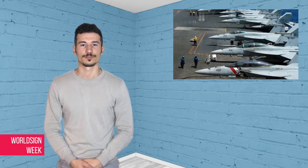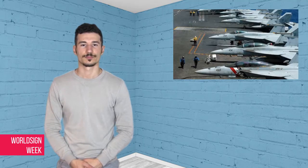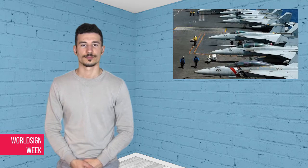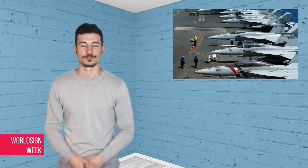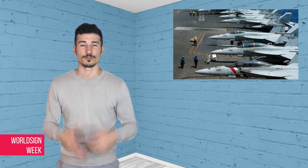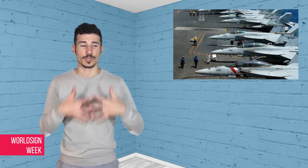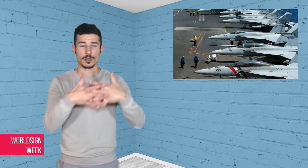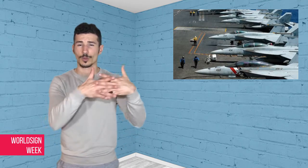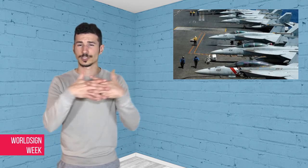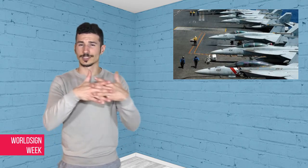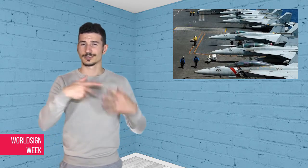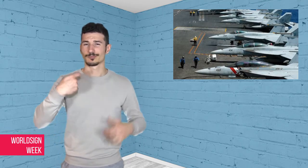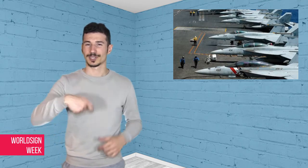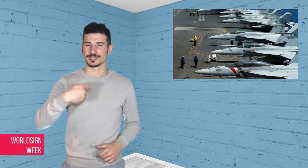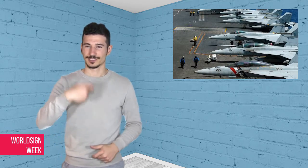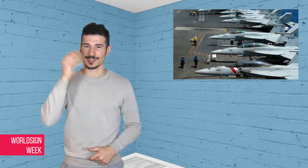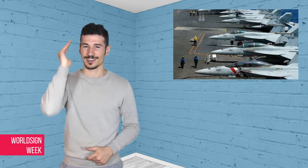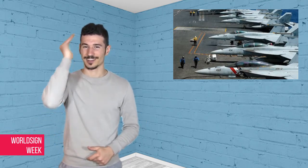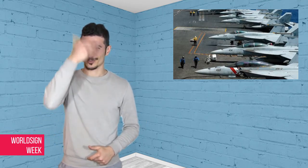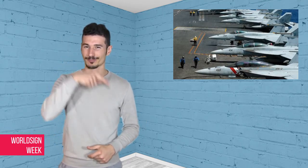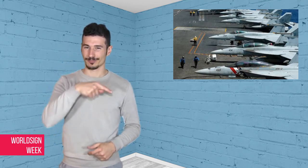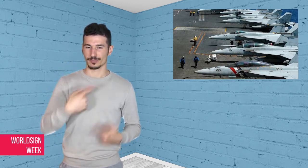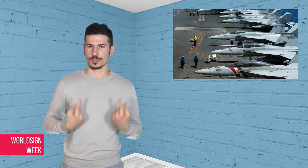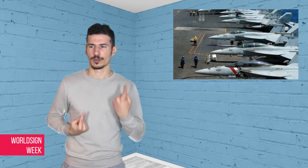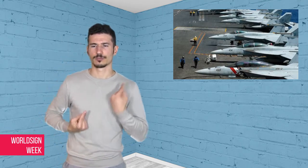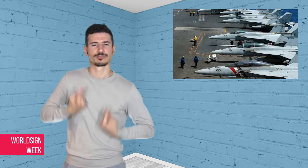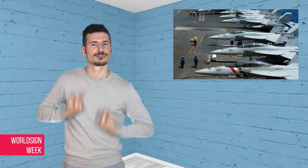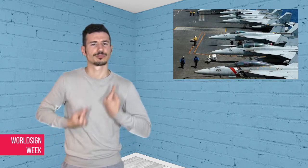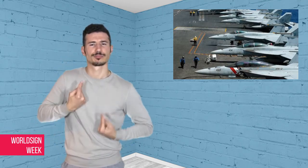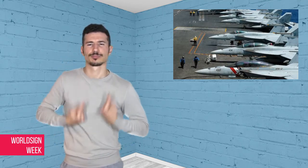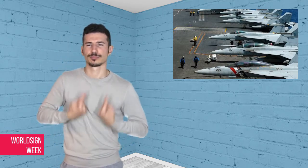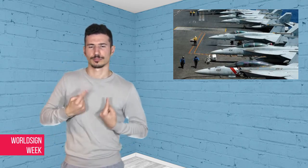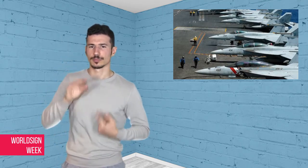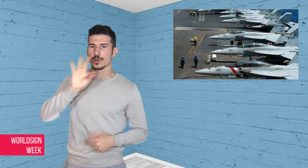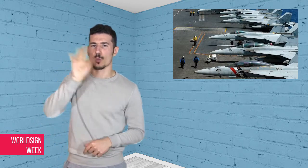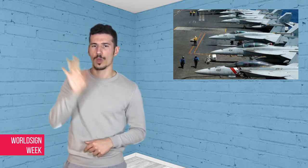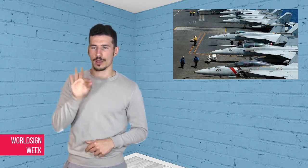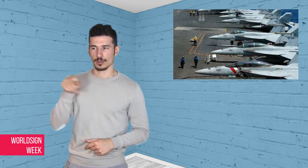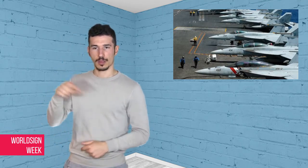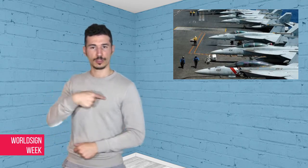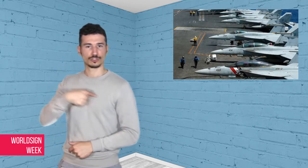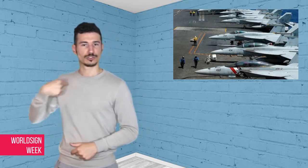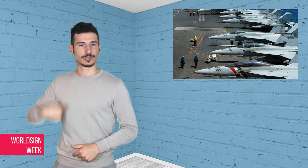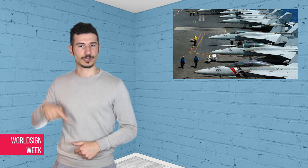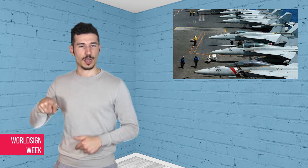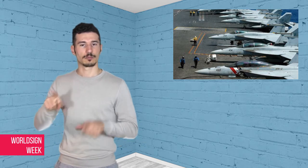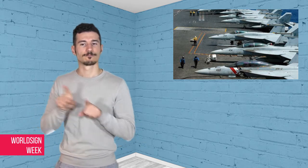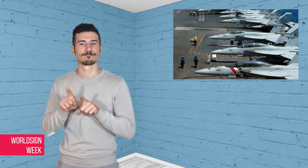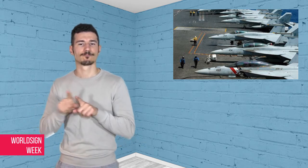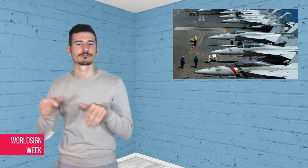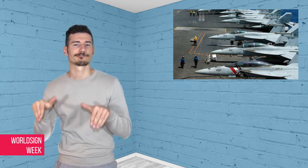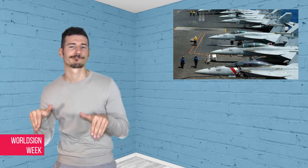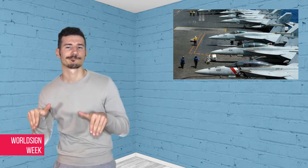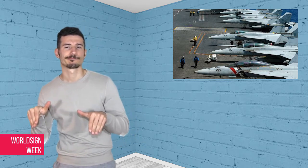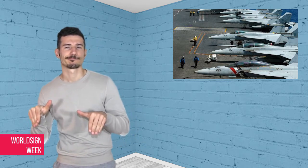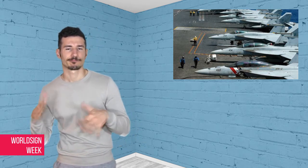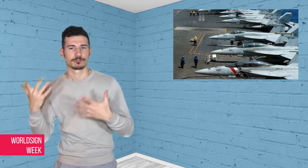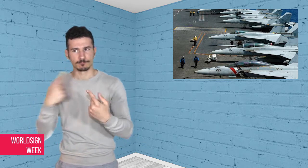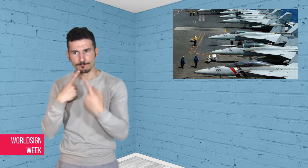United States President Trump is frustrated with China’s inaction on